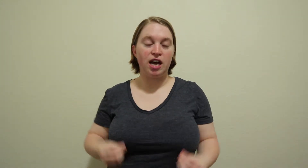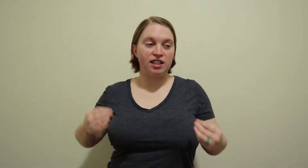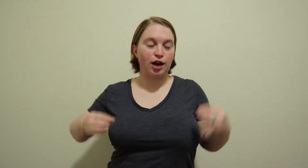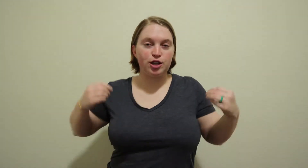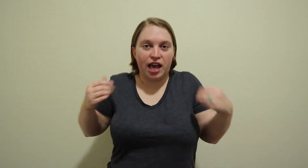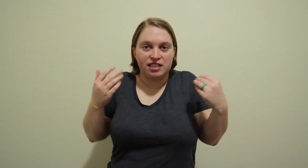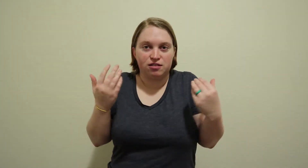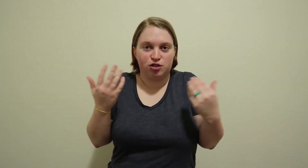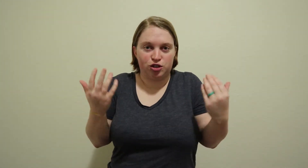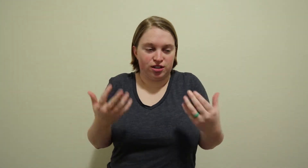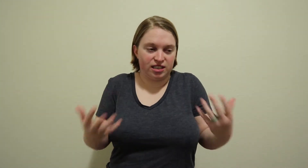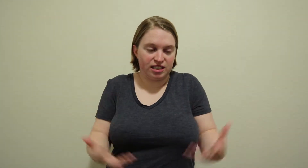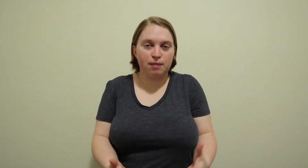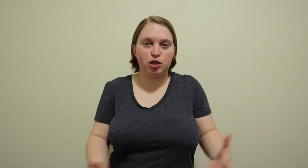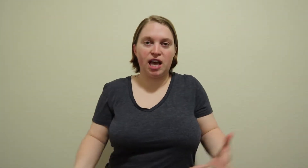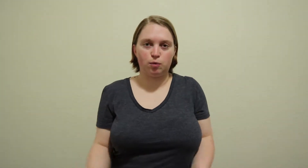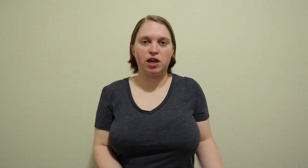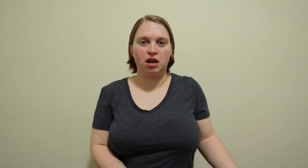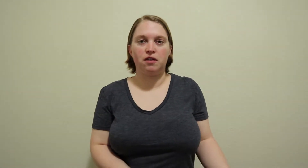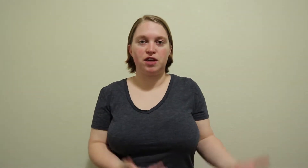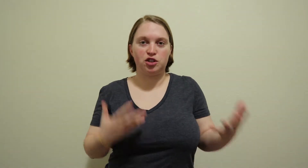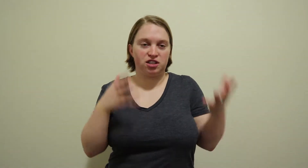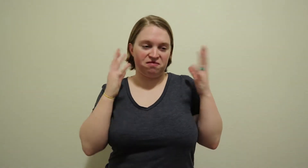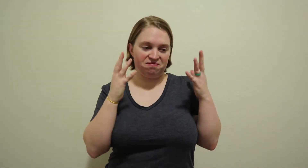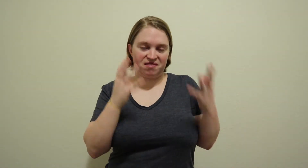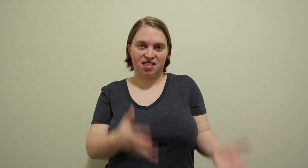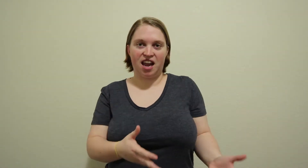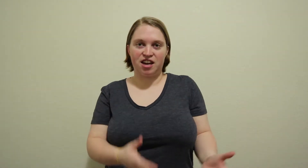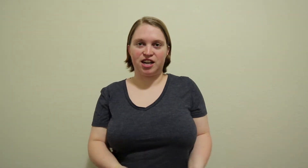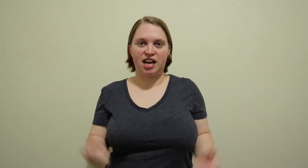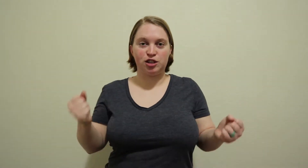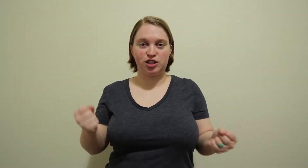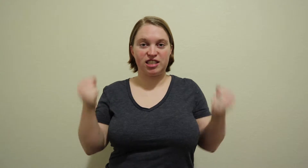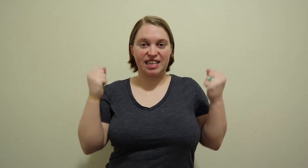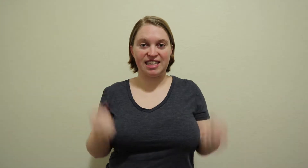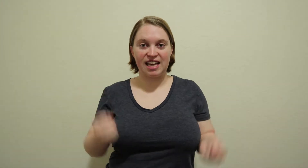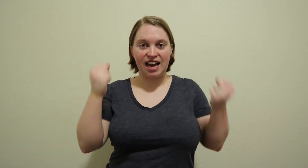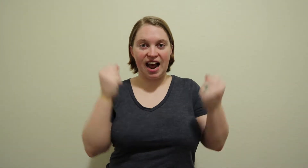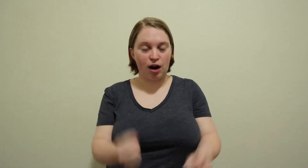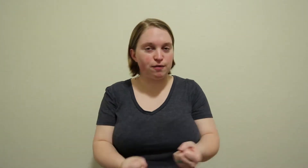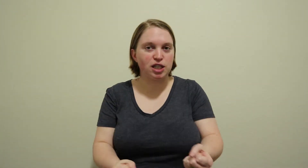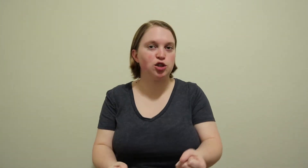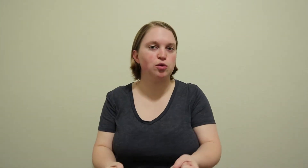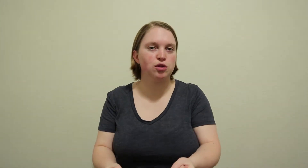that you can't seem to get rid of it's just there and it was just like get out of my shoe